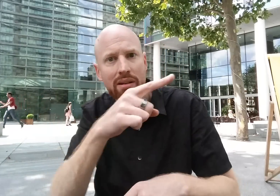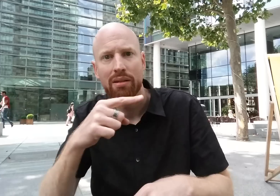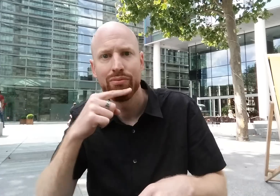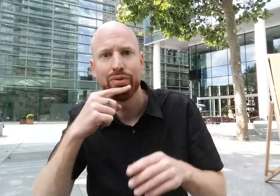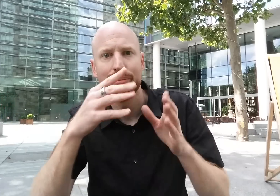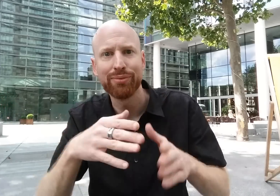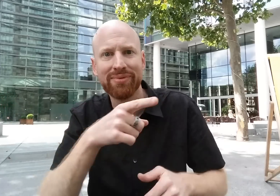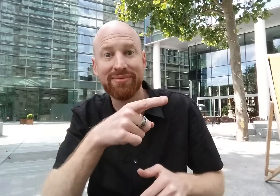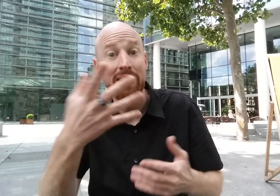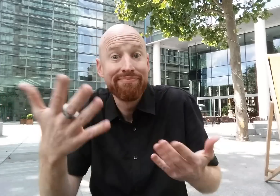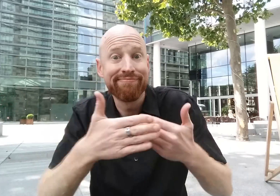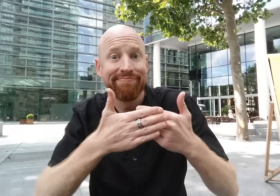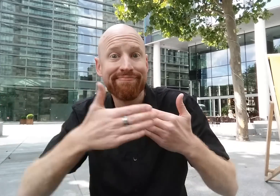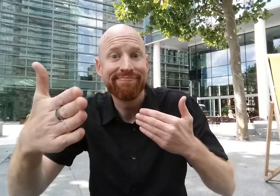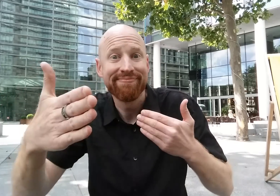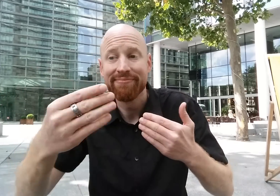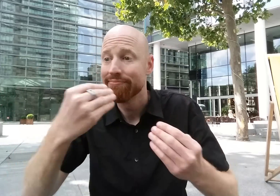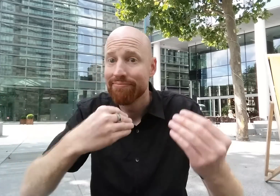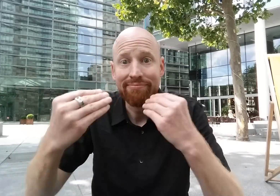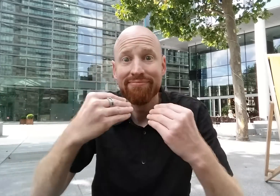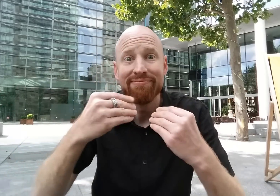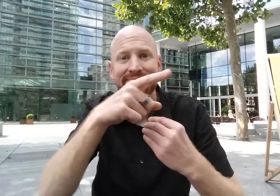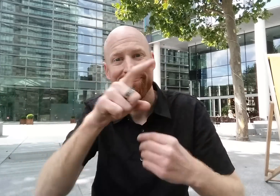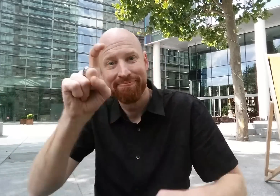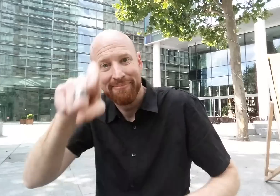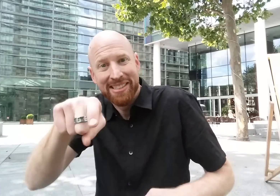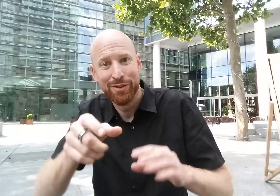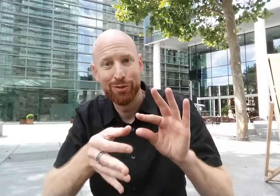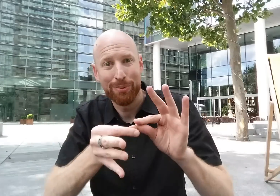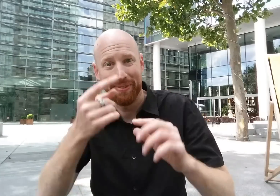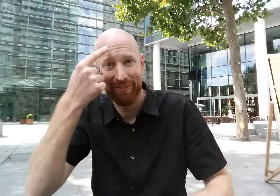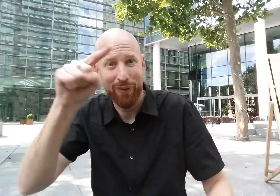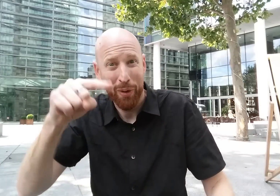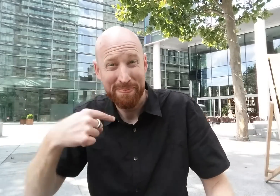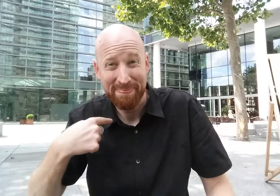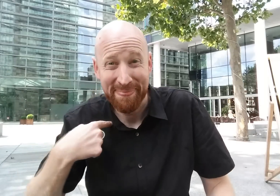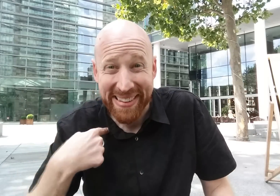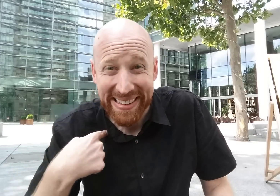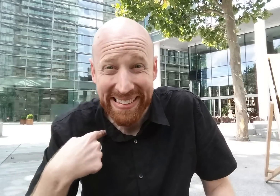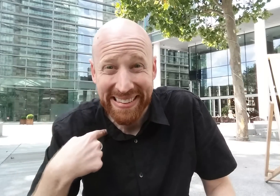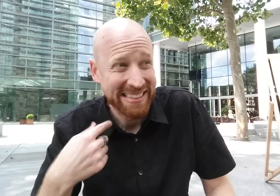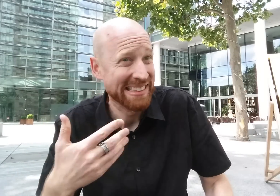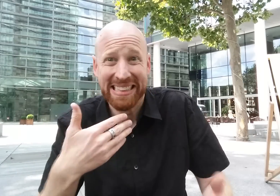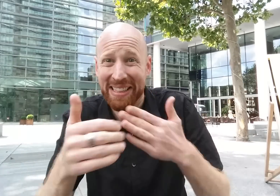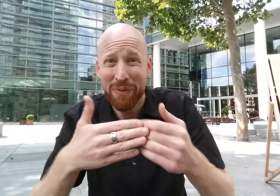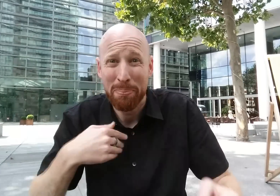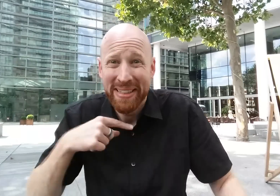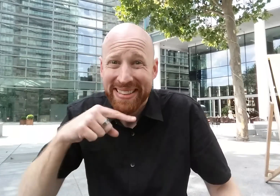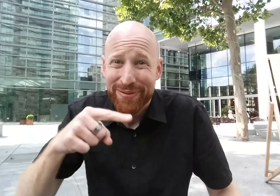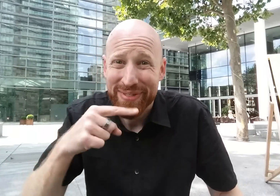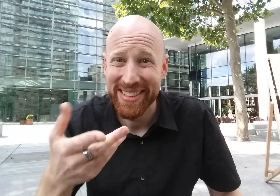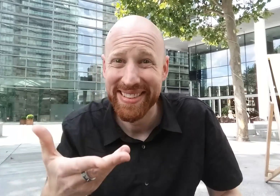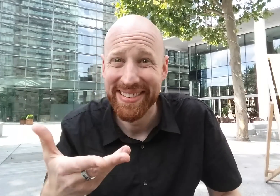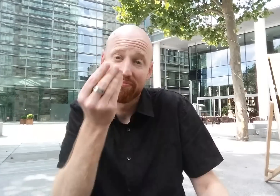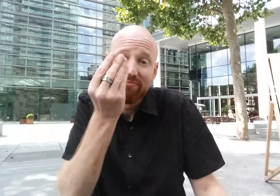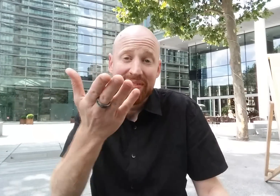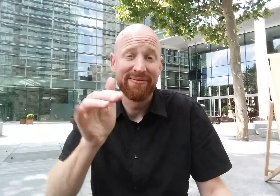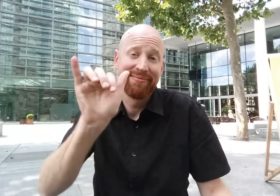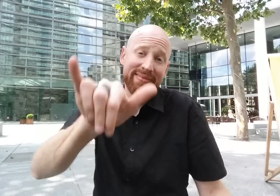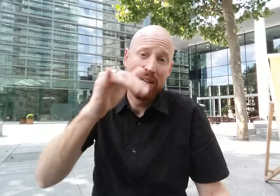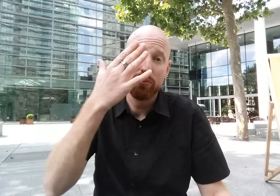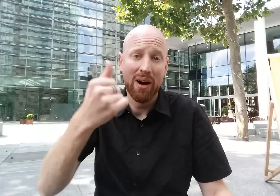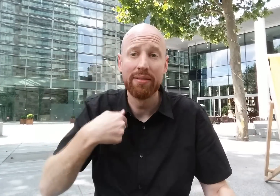interpreter of the evening, interpreting for me - even though I'm hearing! So that's